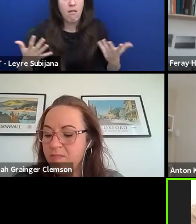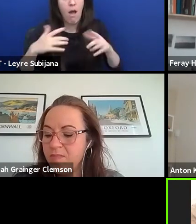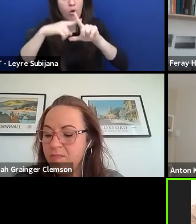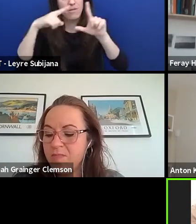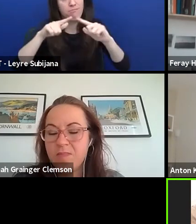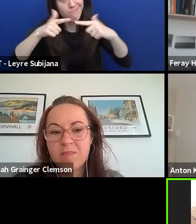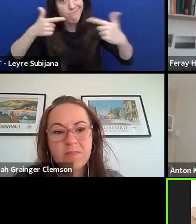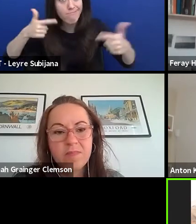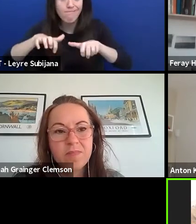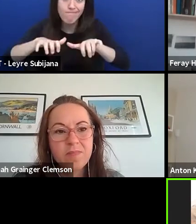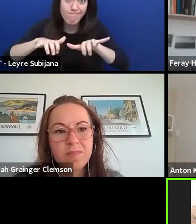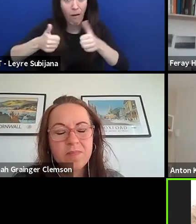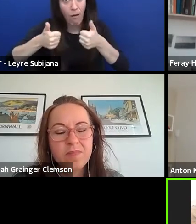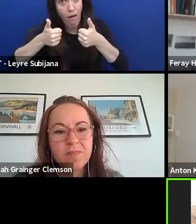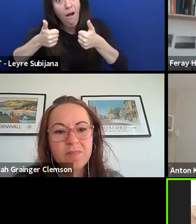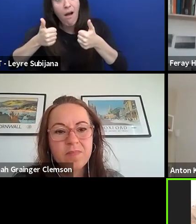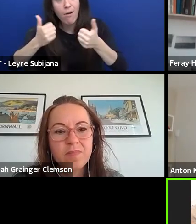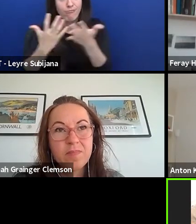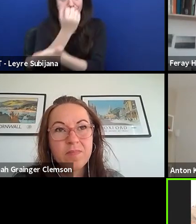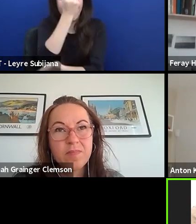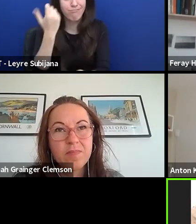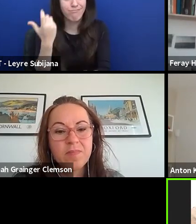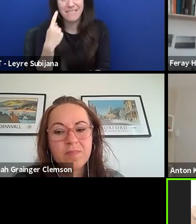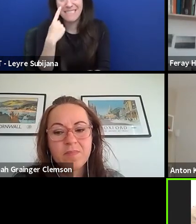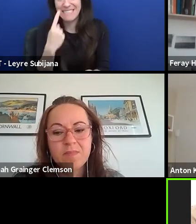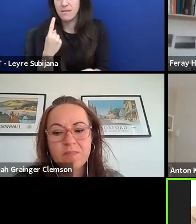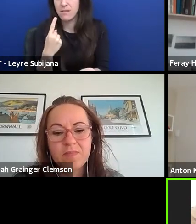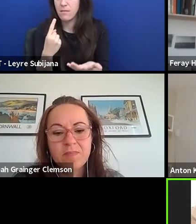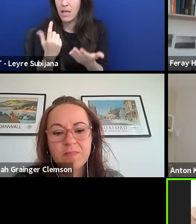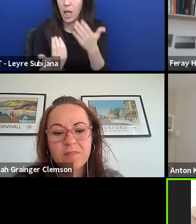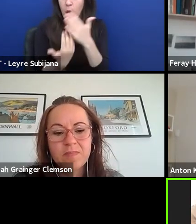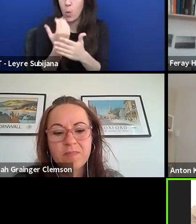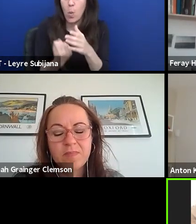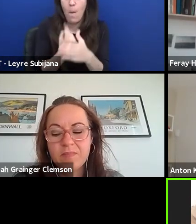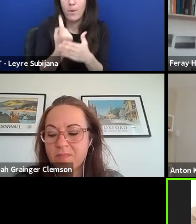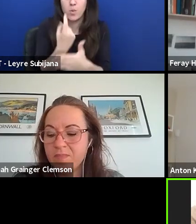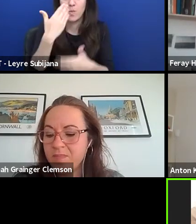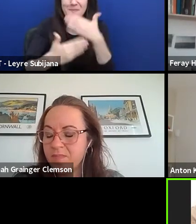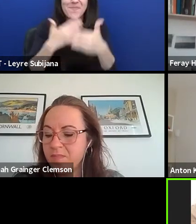I see really a lot of new opportunities. So, thank you.